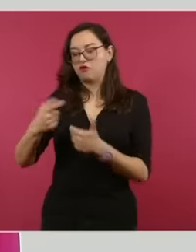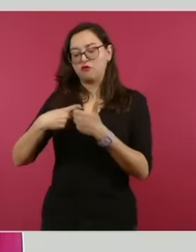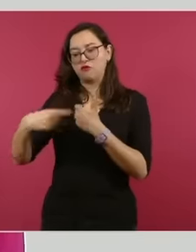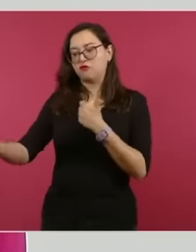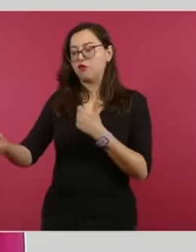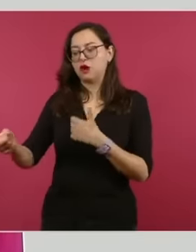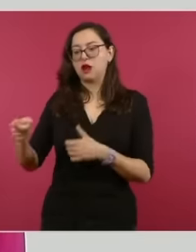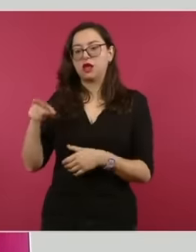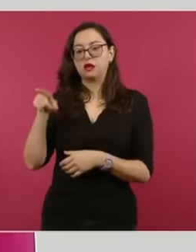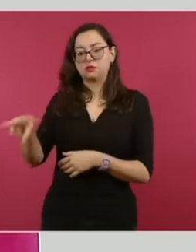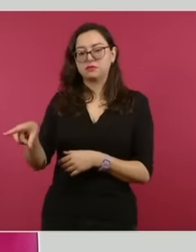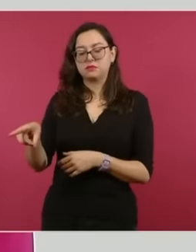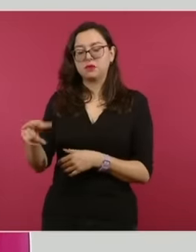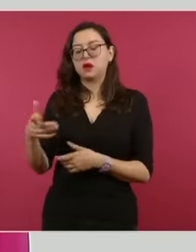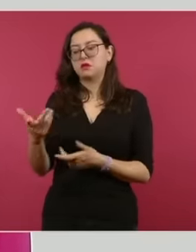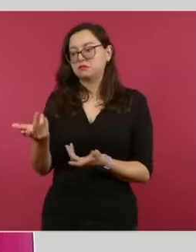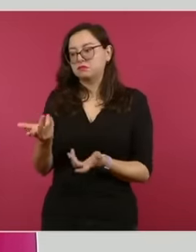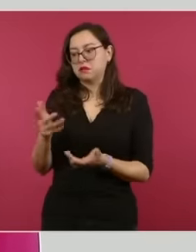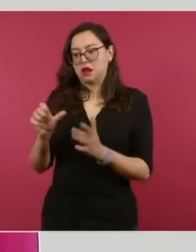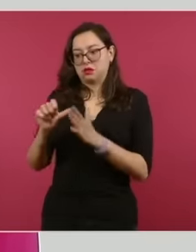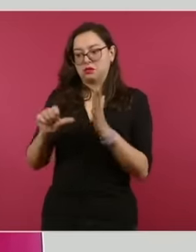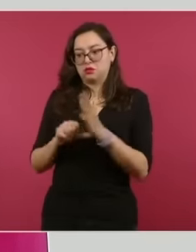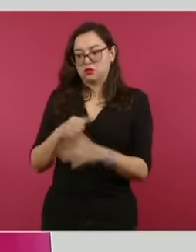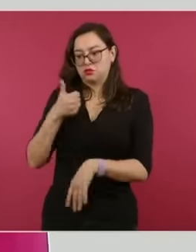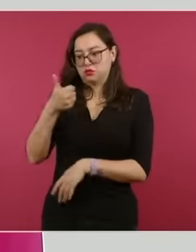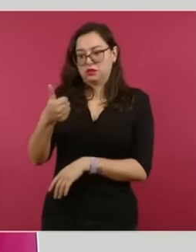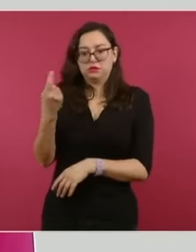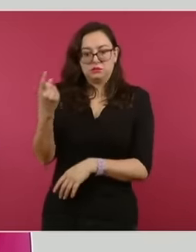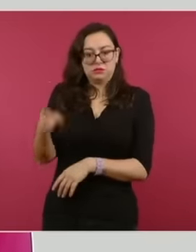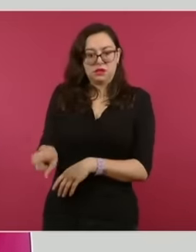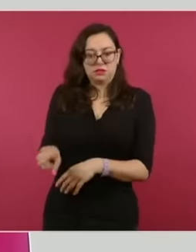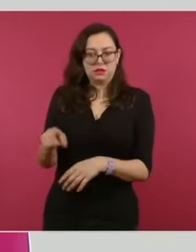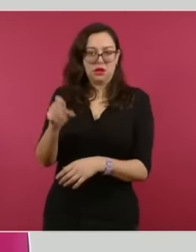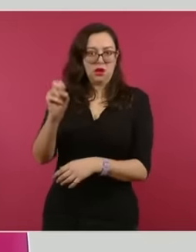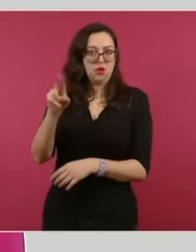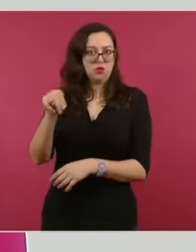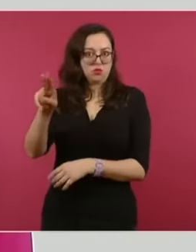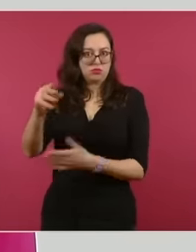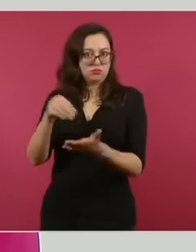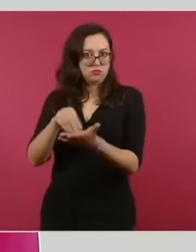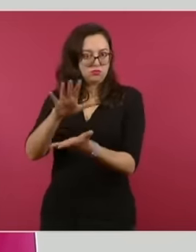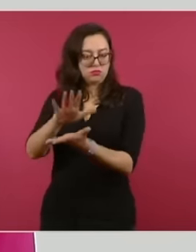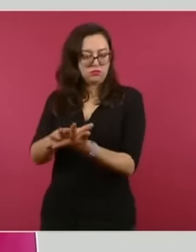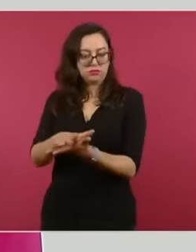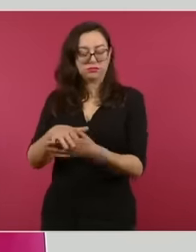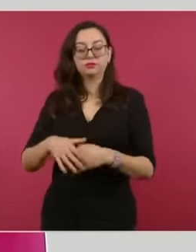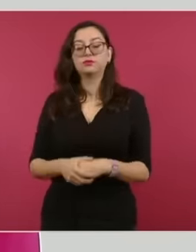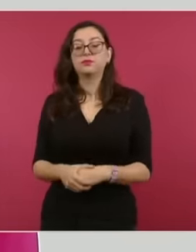Said letter from the United Nations establishes the precedent that any state or nation that acts